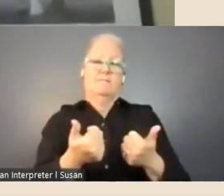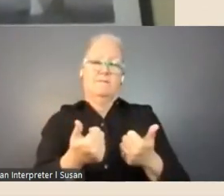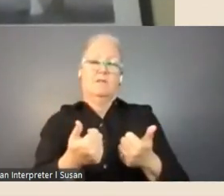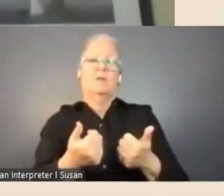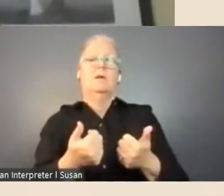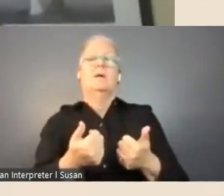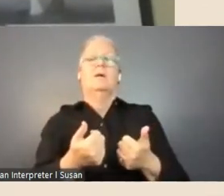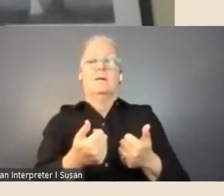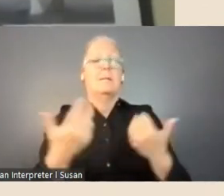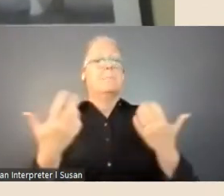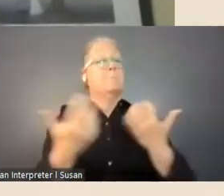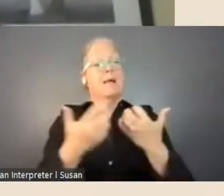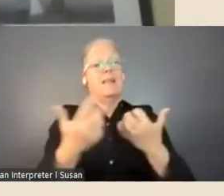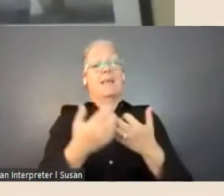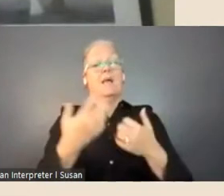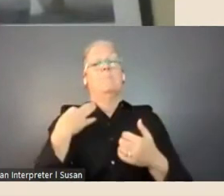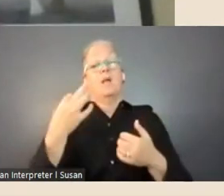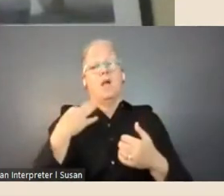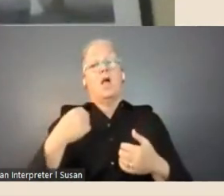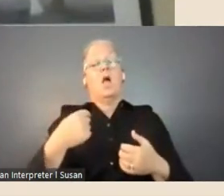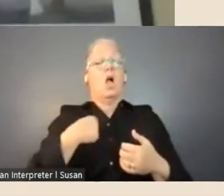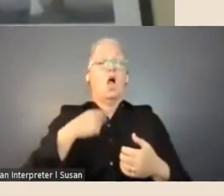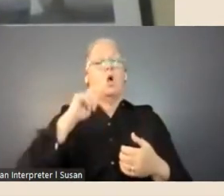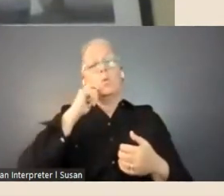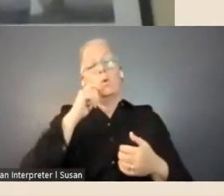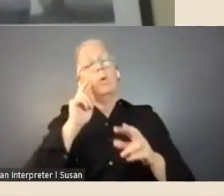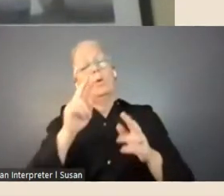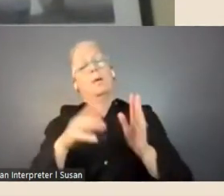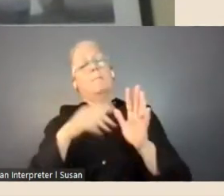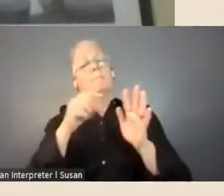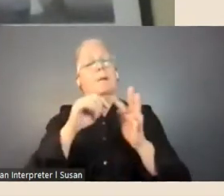of applications that say: 'I'm going to look at maps and history books', or 'I'm going to look at